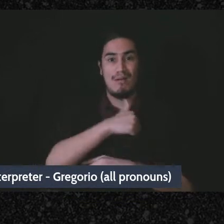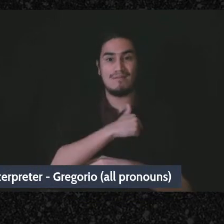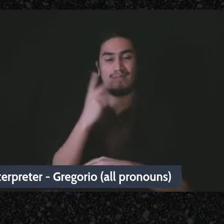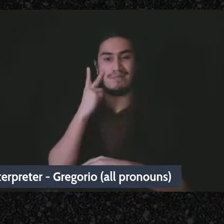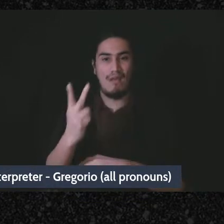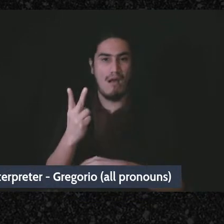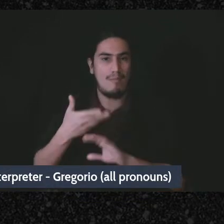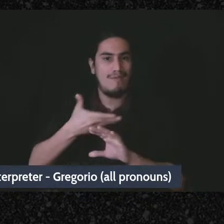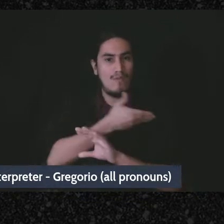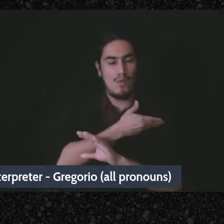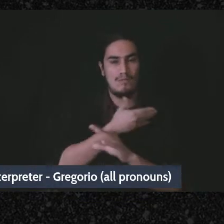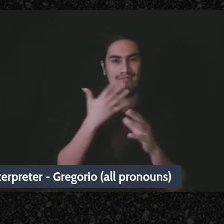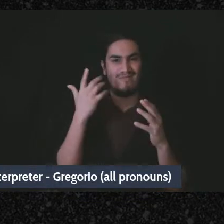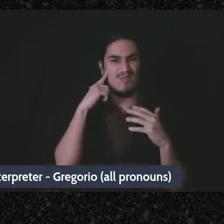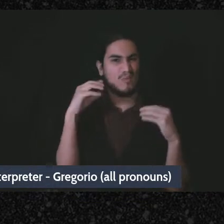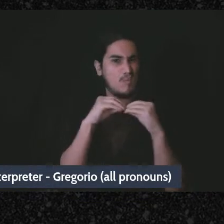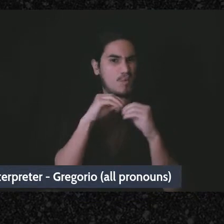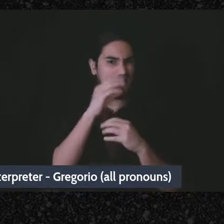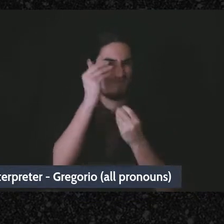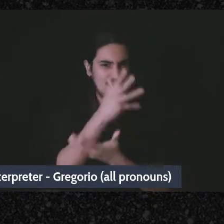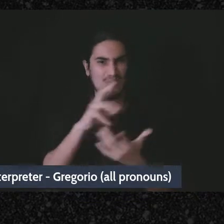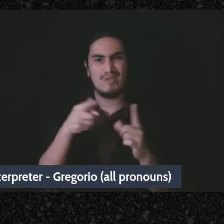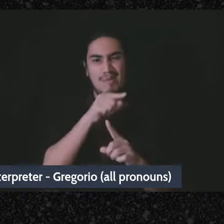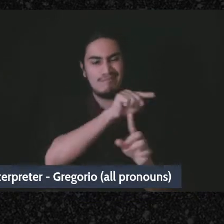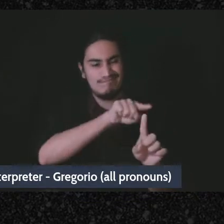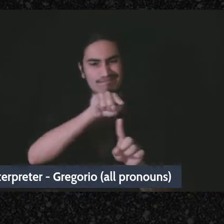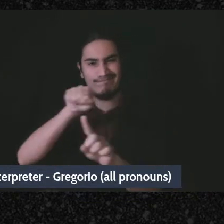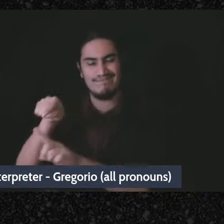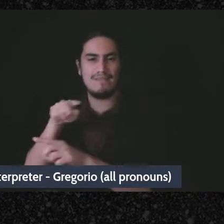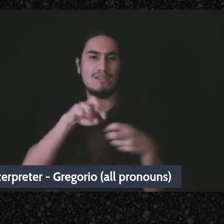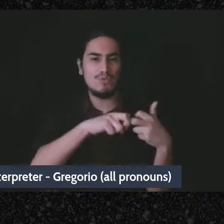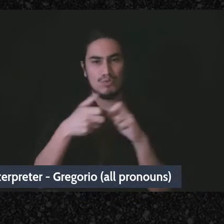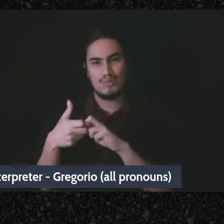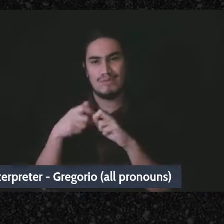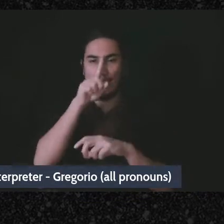get more information on some of these same issues, and to dig further into some of the questions